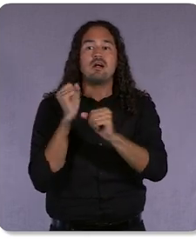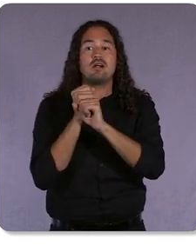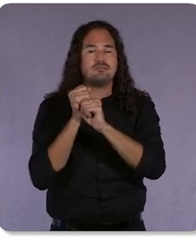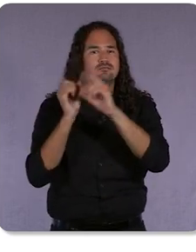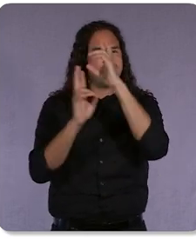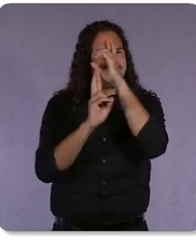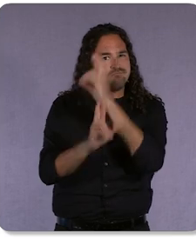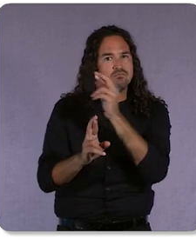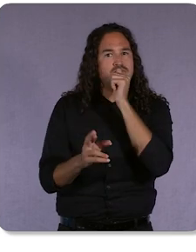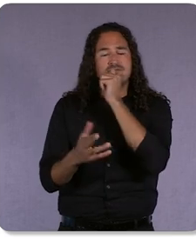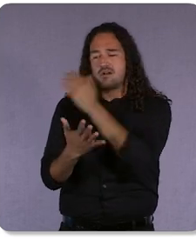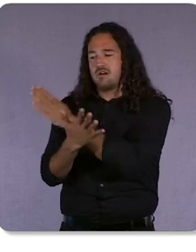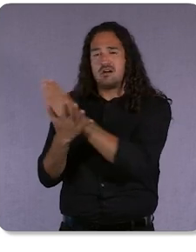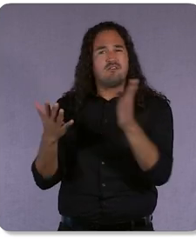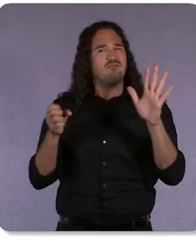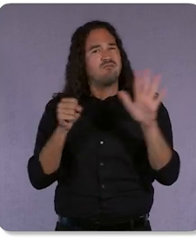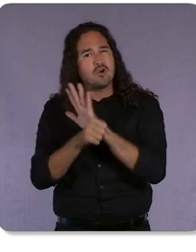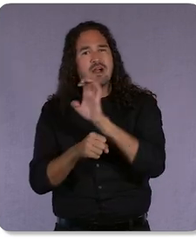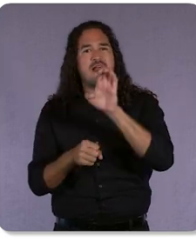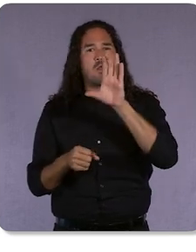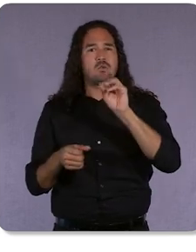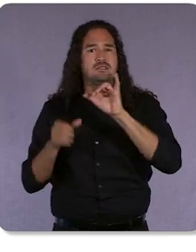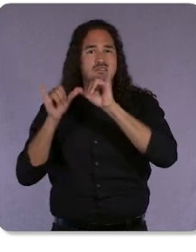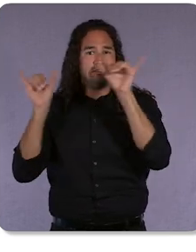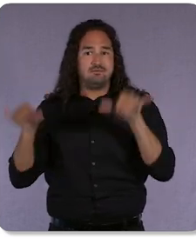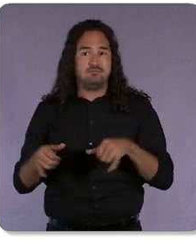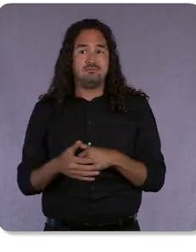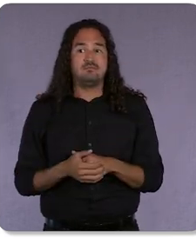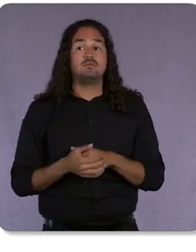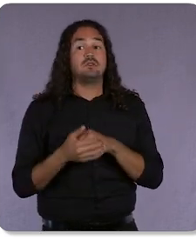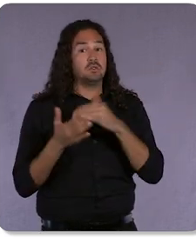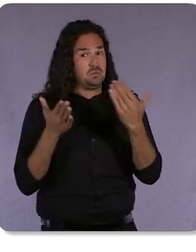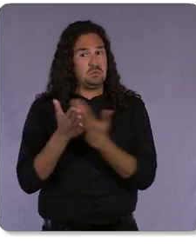In addition to cutting edge technology, we’re also working on reinvigorating tools that have been